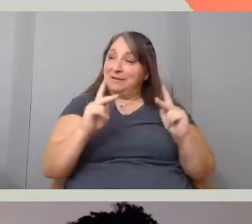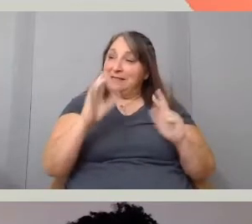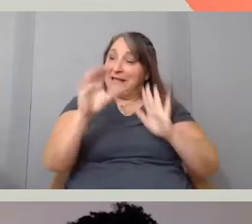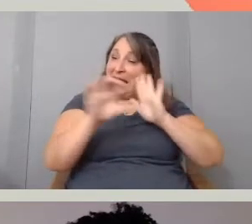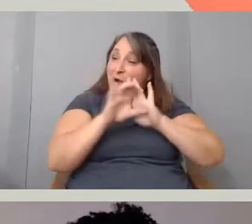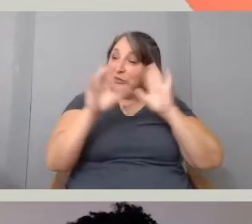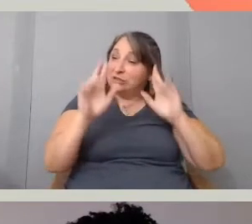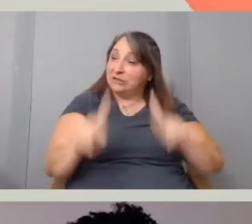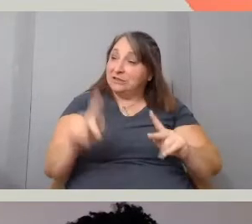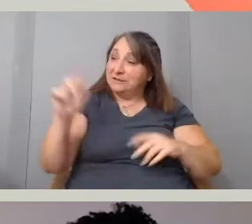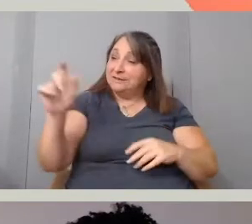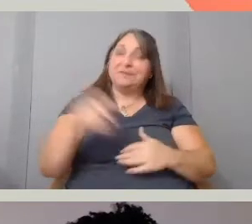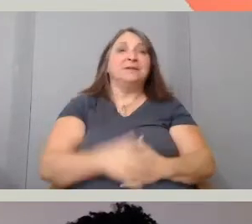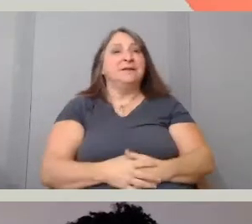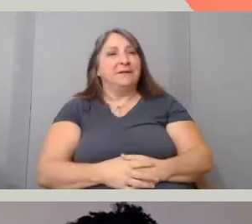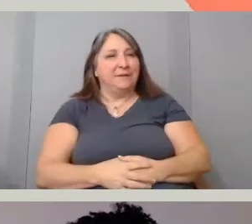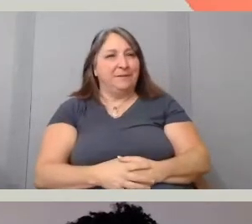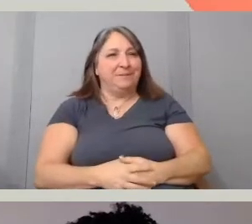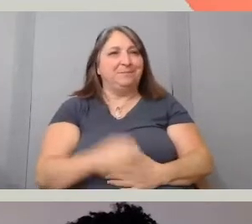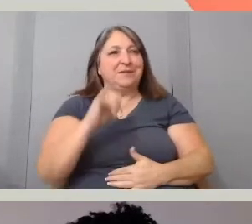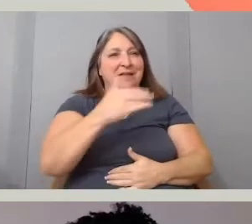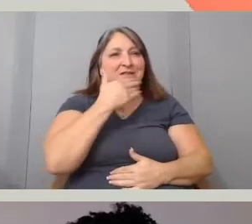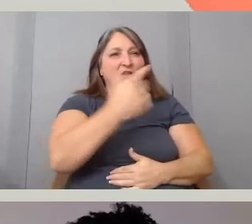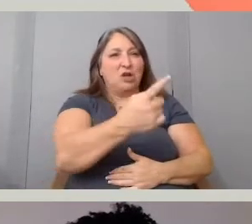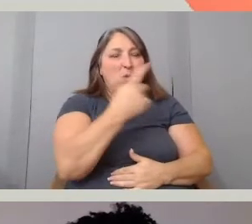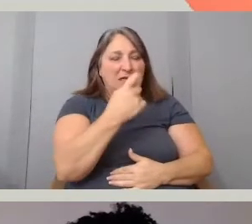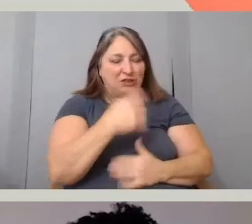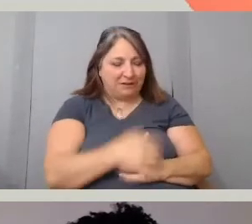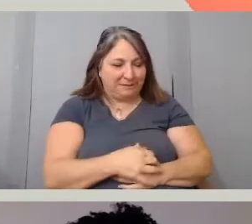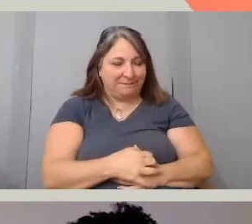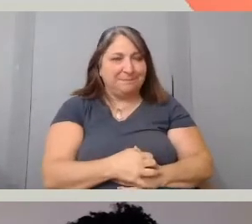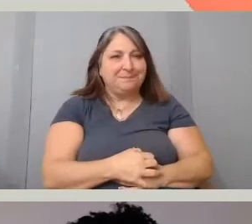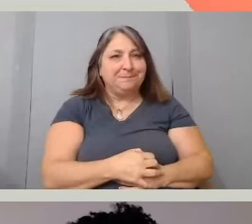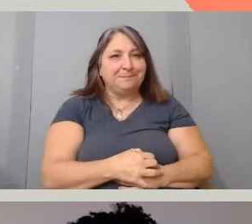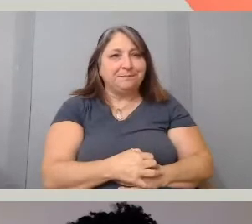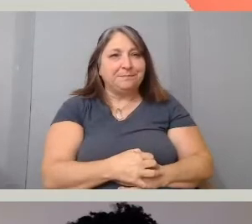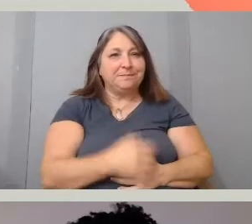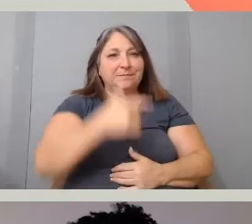Yeah, that's a very good question. Because as you said earlier,